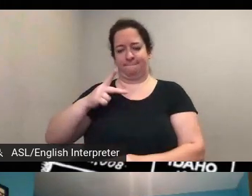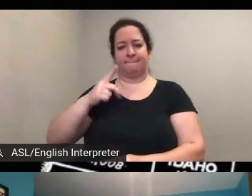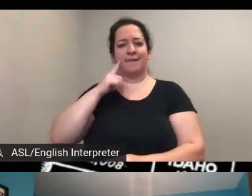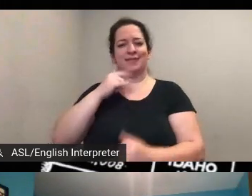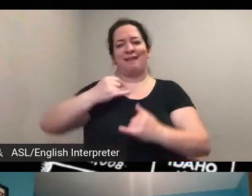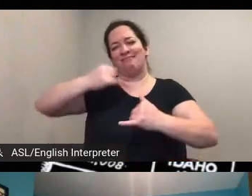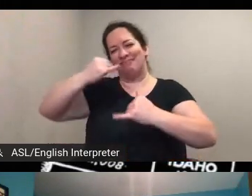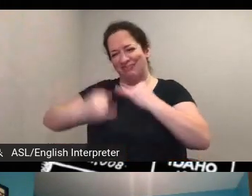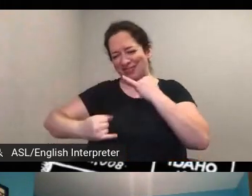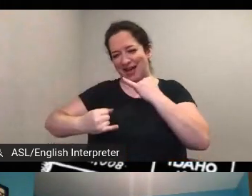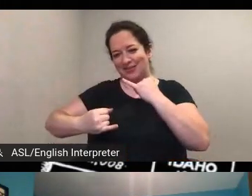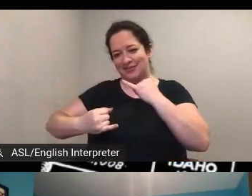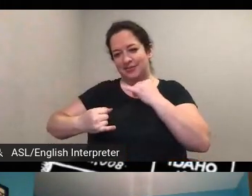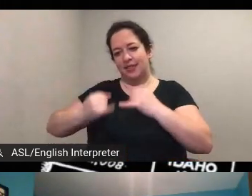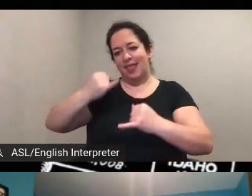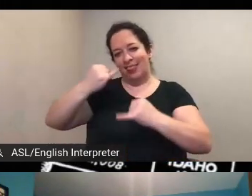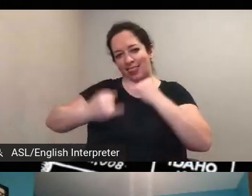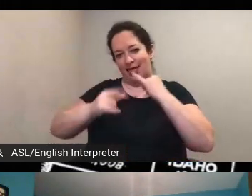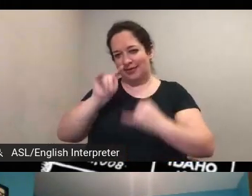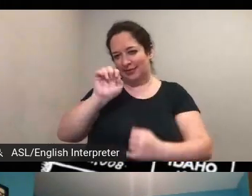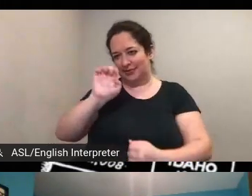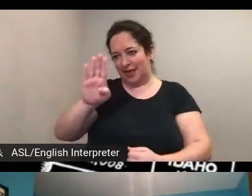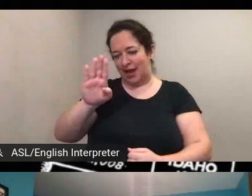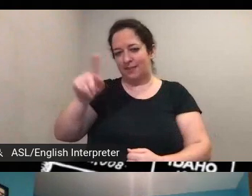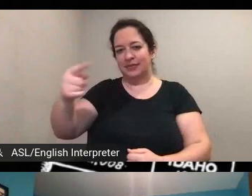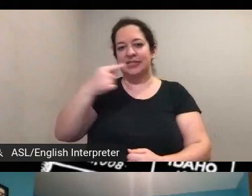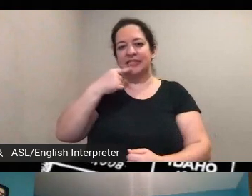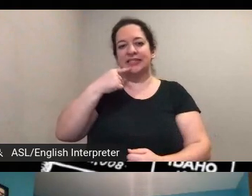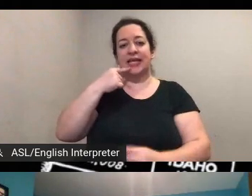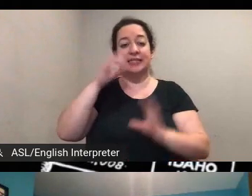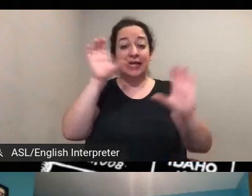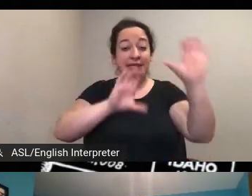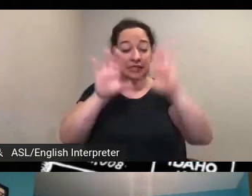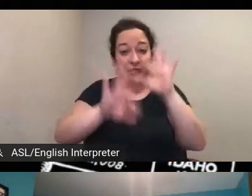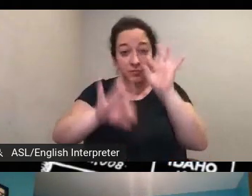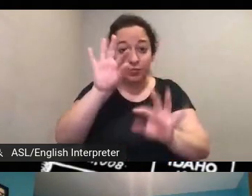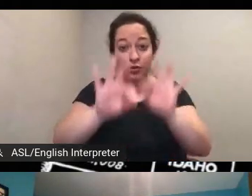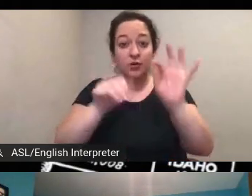that last tab that says explore suffragist connections